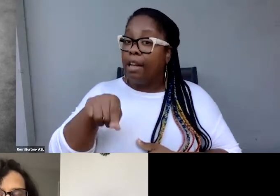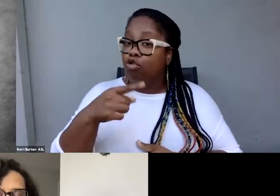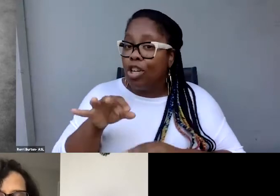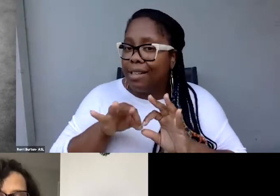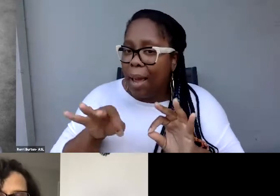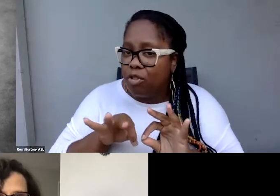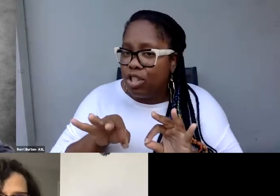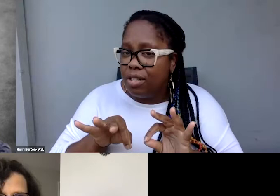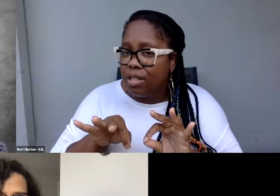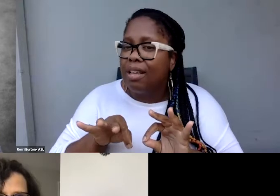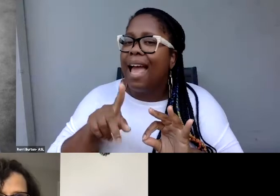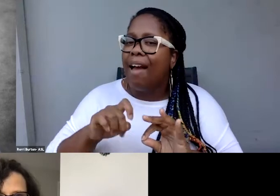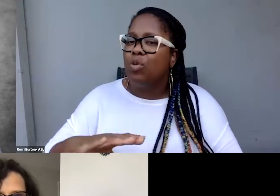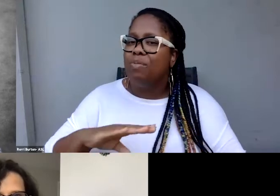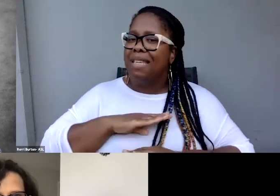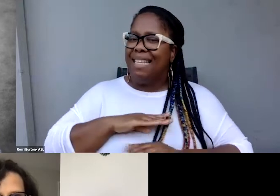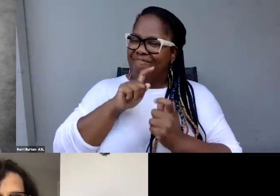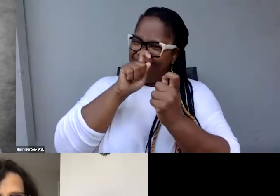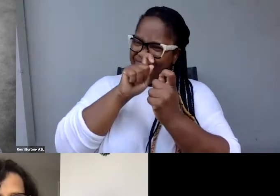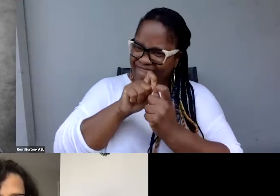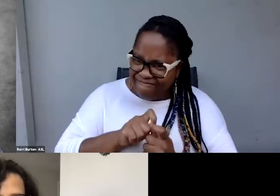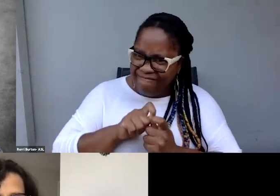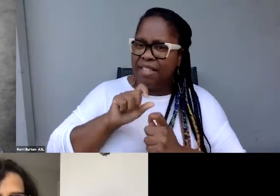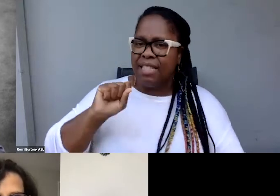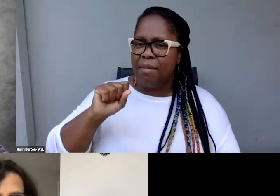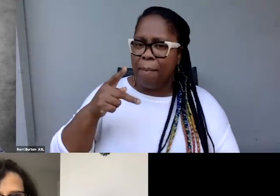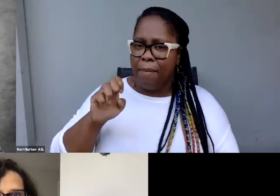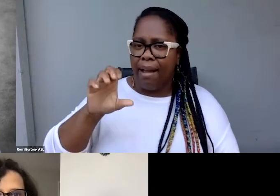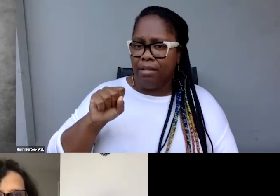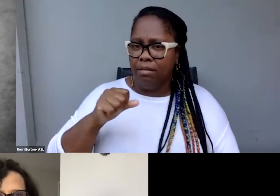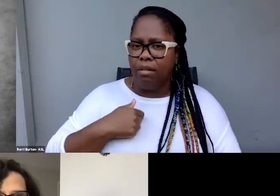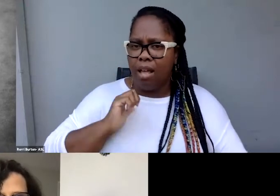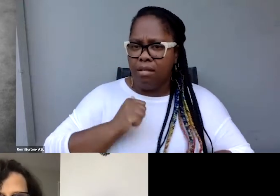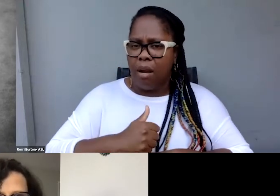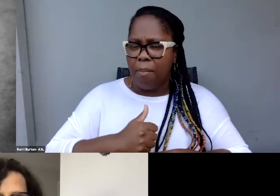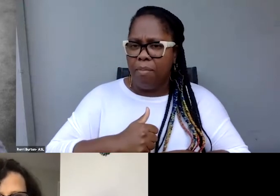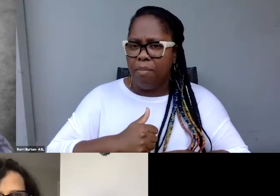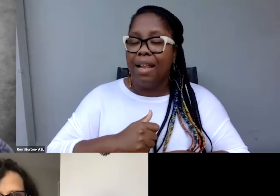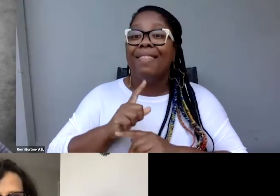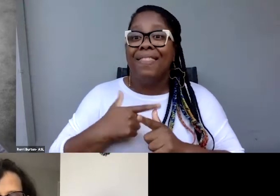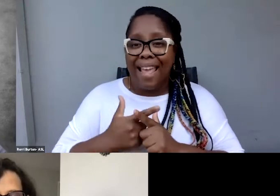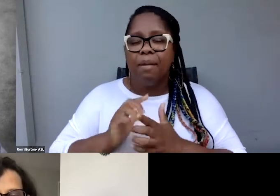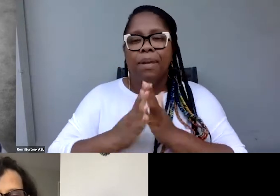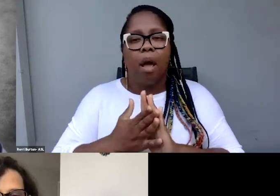They have to meet the specs that I put together so that they will be considered quality captions.